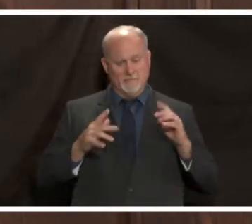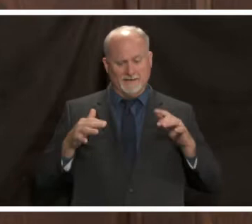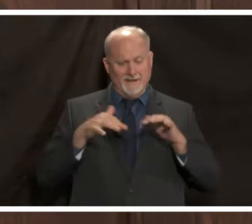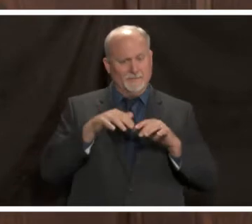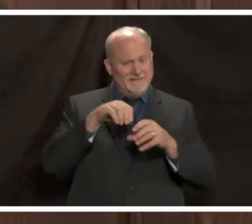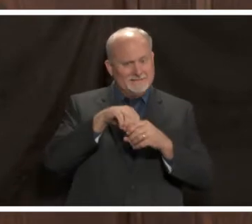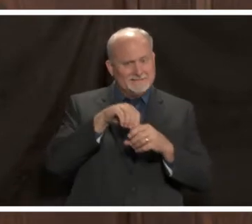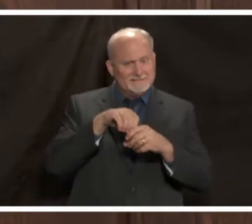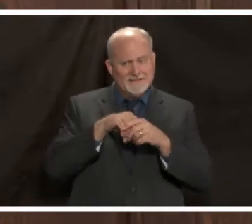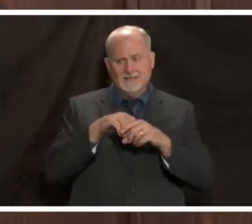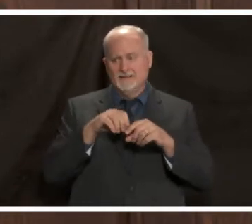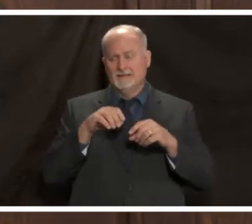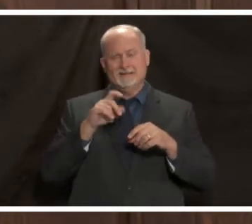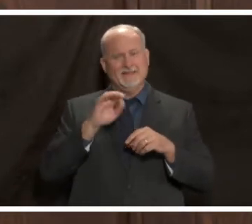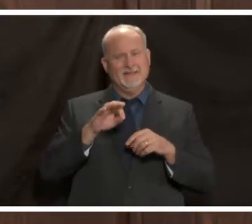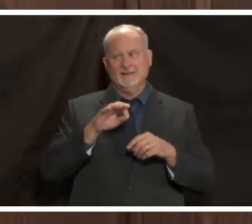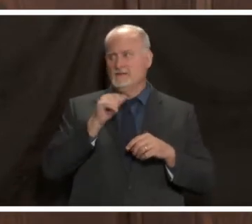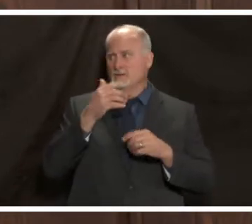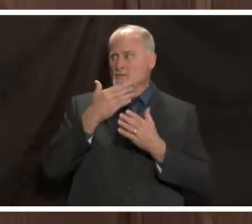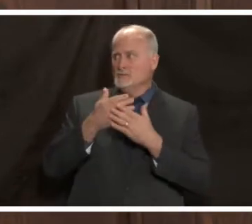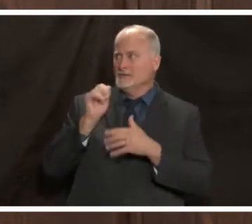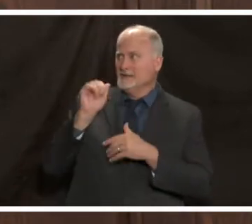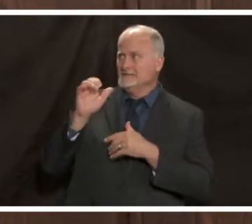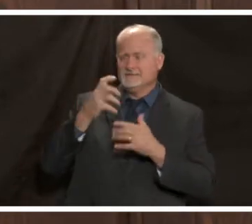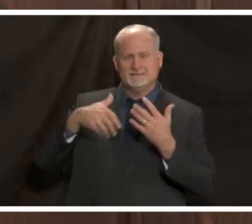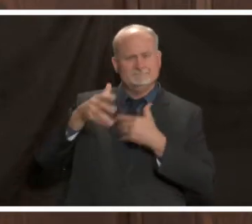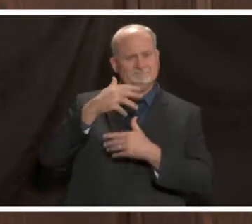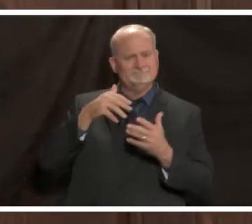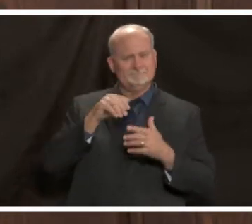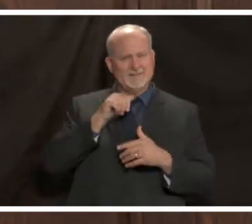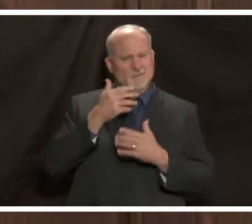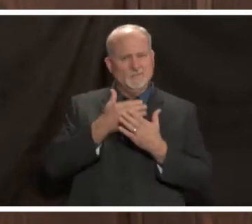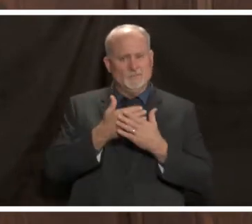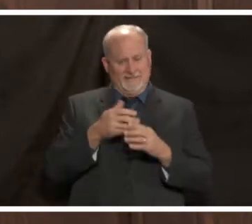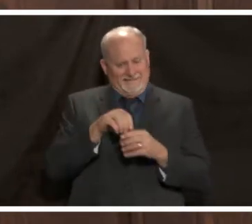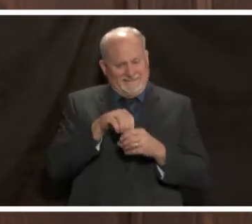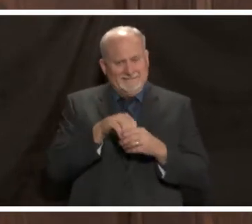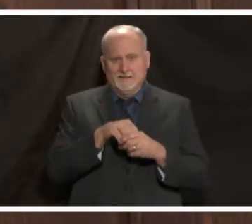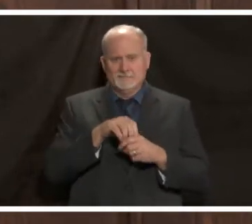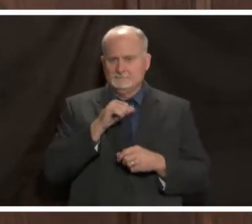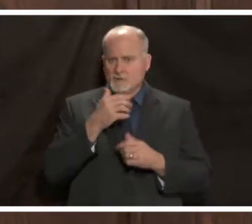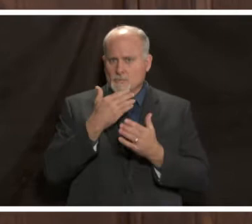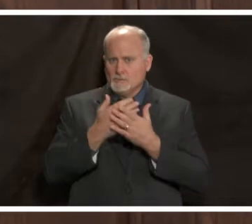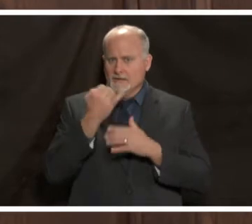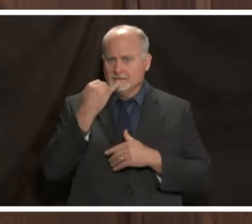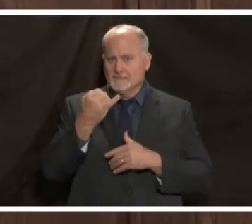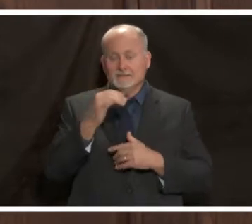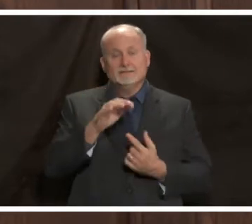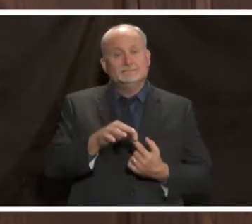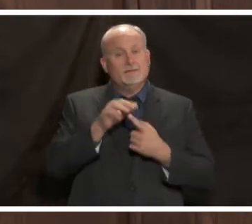the ventilation is poor is simply not a good idea right now especially if you're older or you